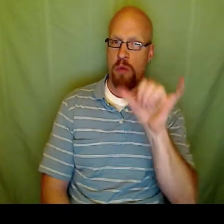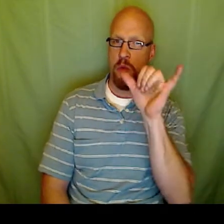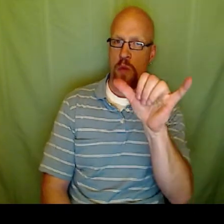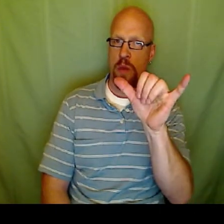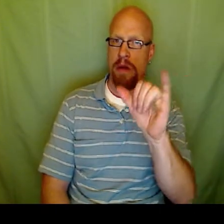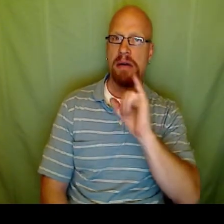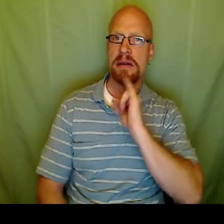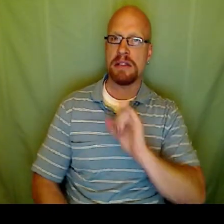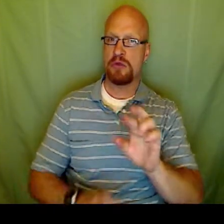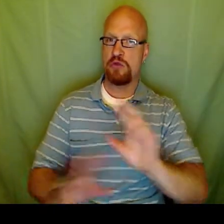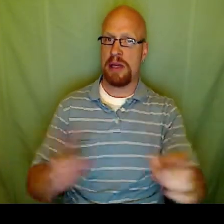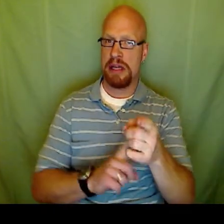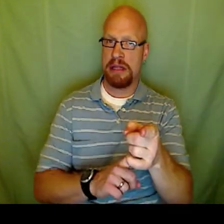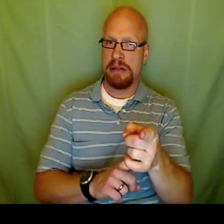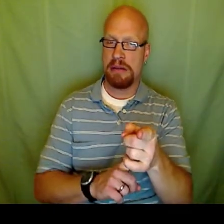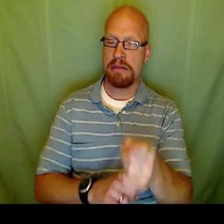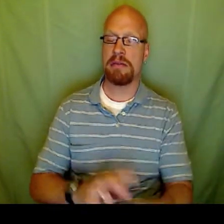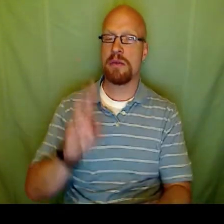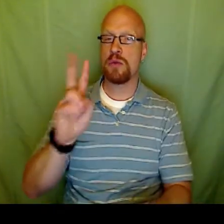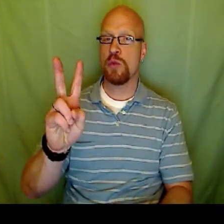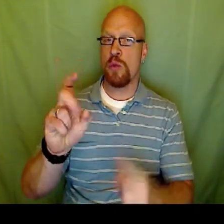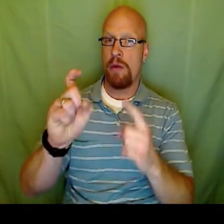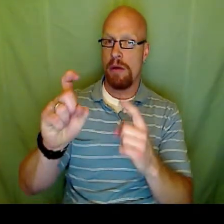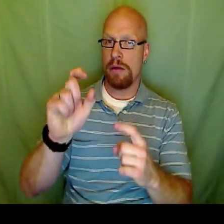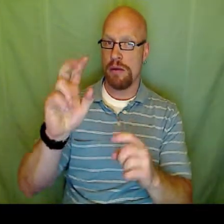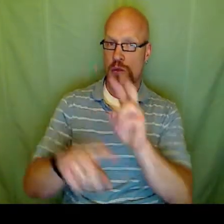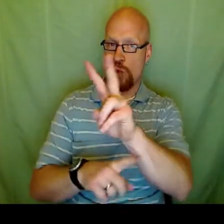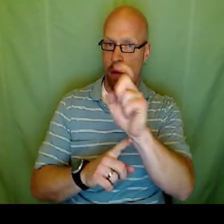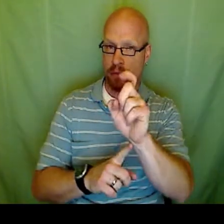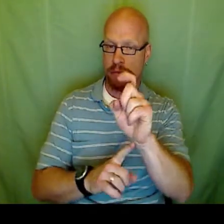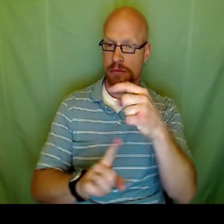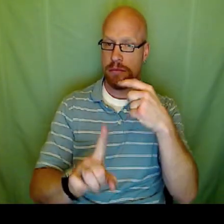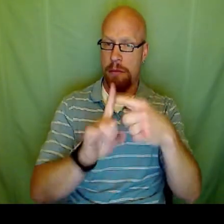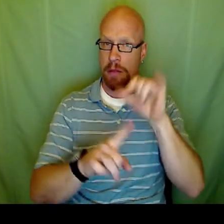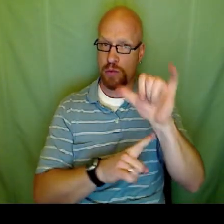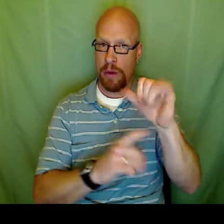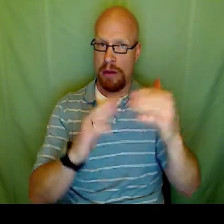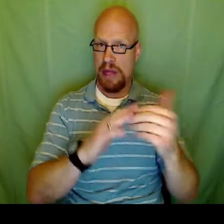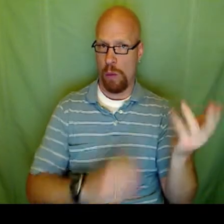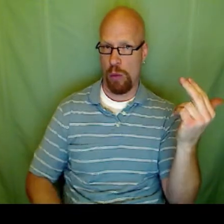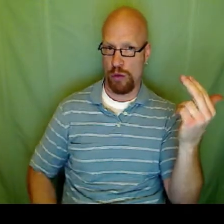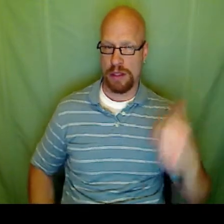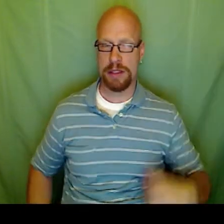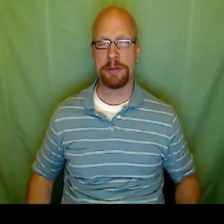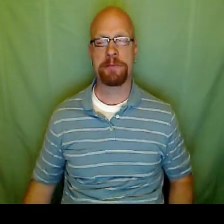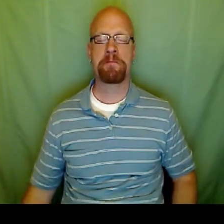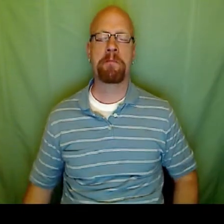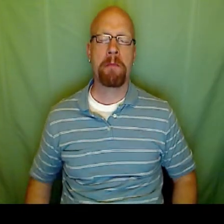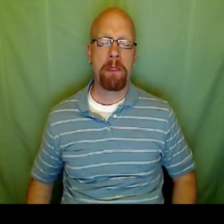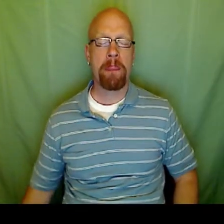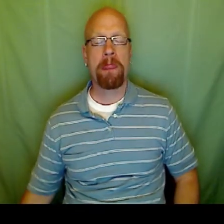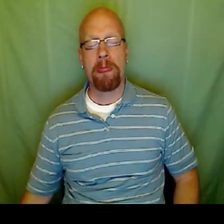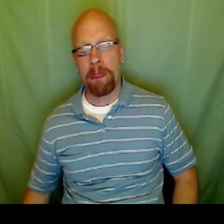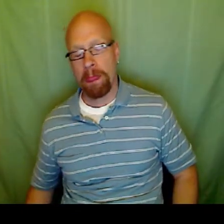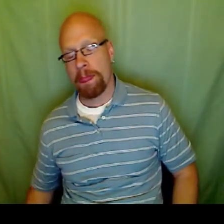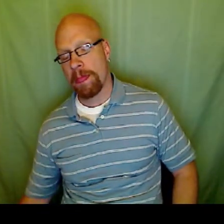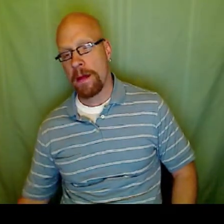Okay, now like I said before, the y variable in this equation already has 1 for coefficient and now